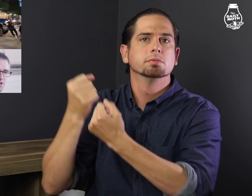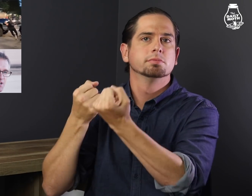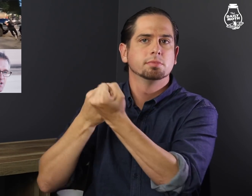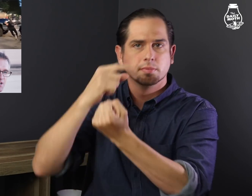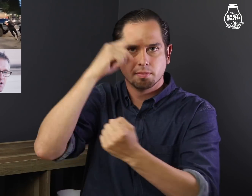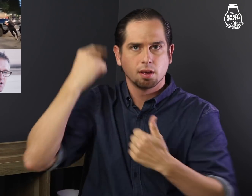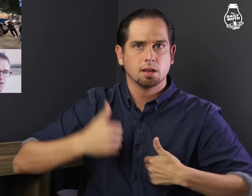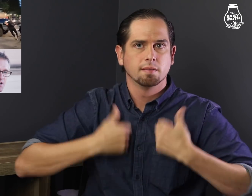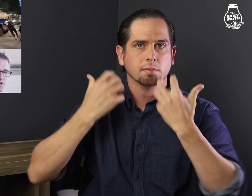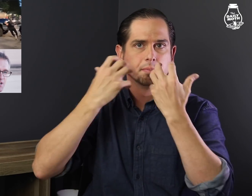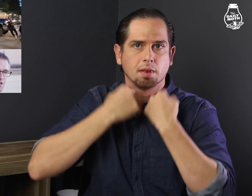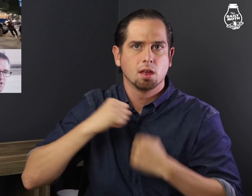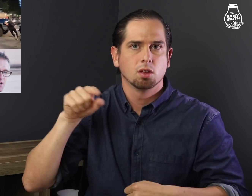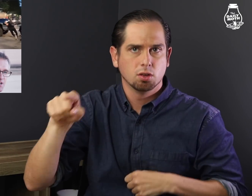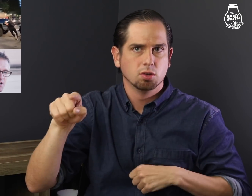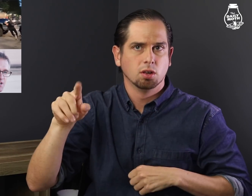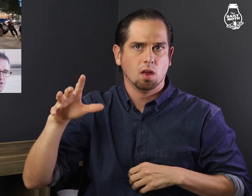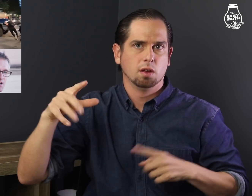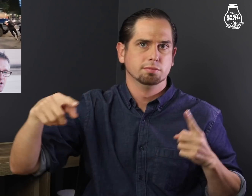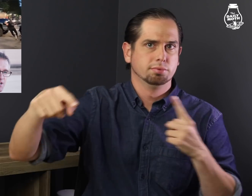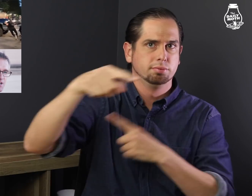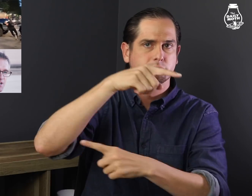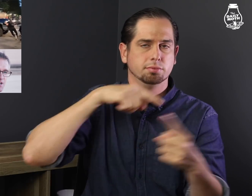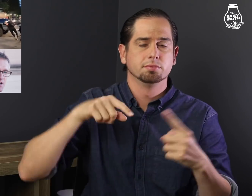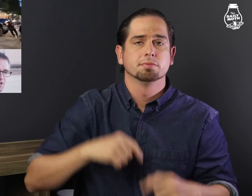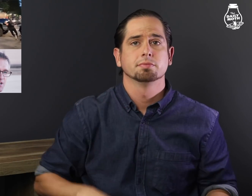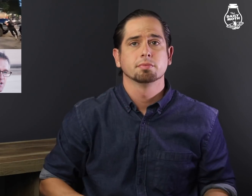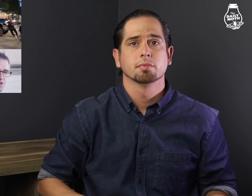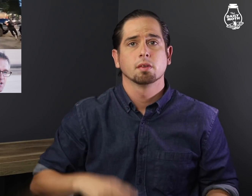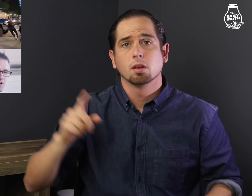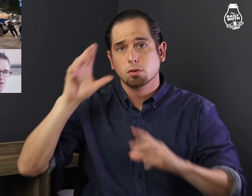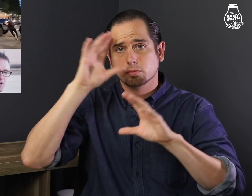protests in support of Black Lives Matter.